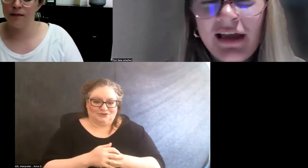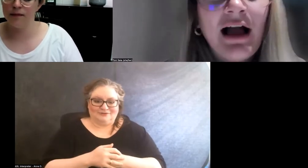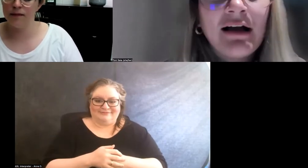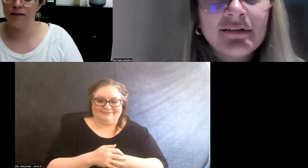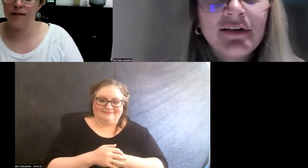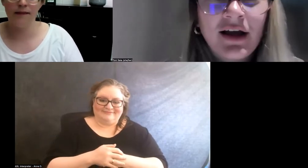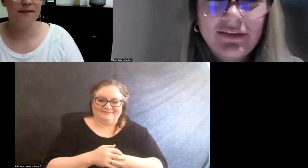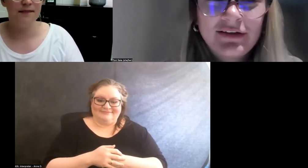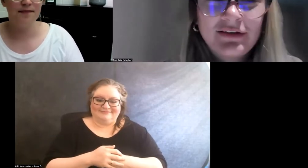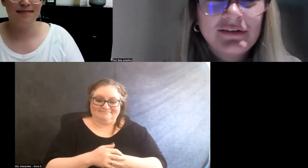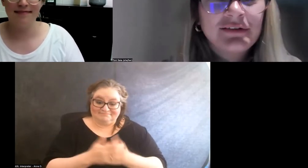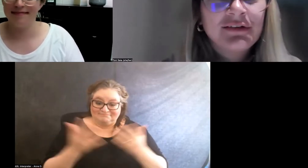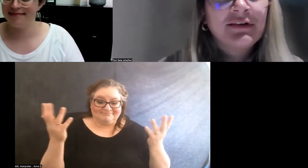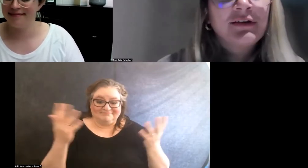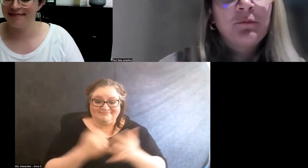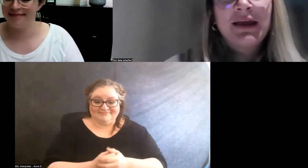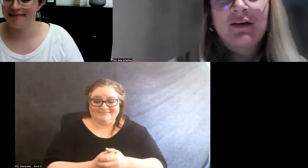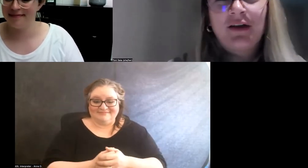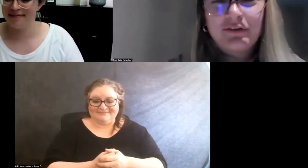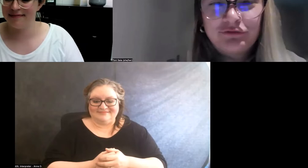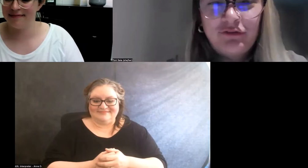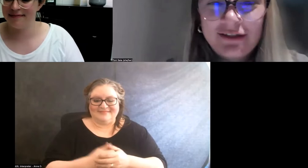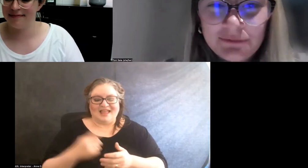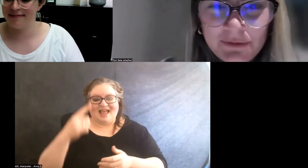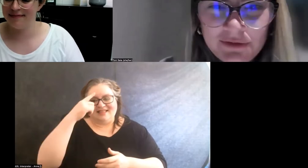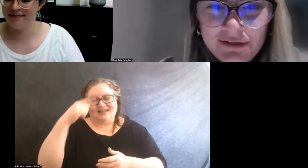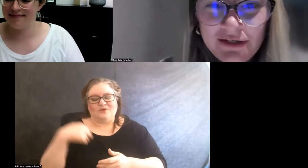Yeah. I think we had a lot of flexibility.